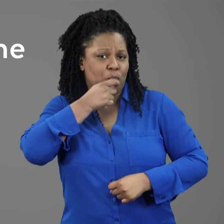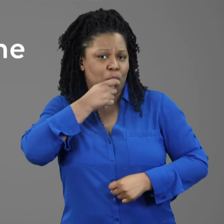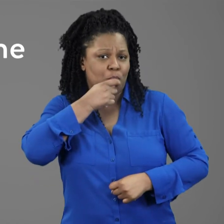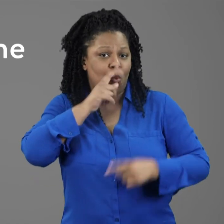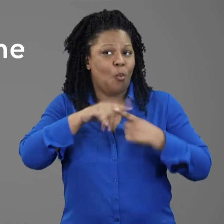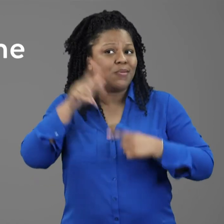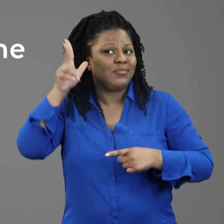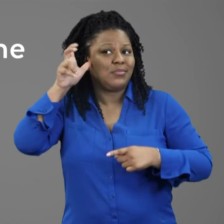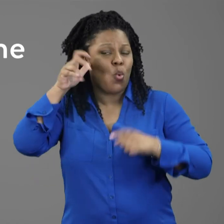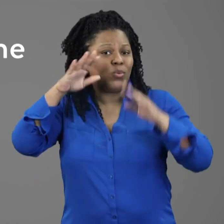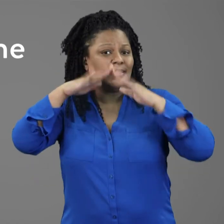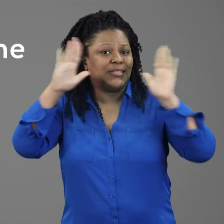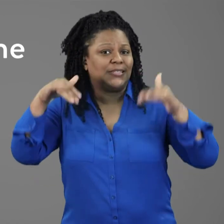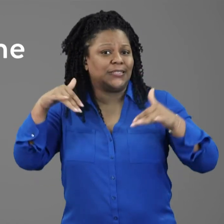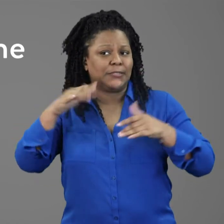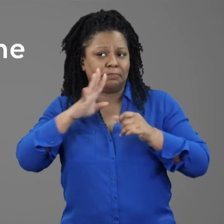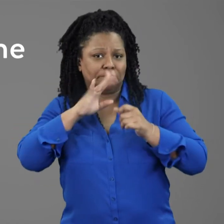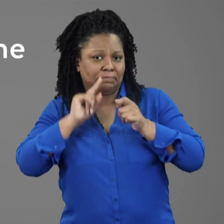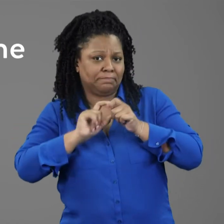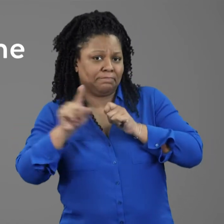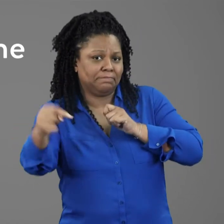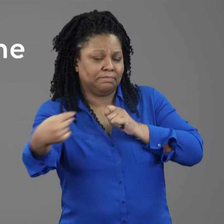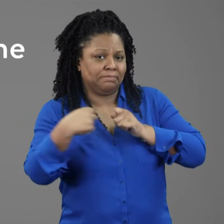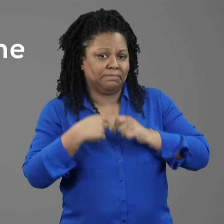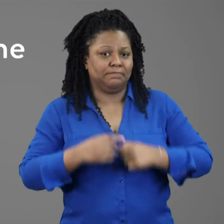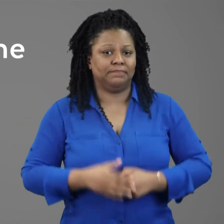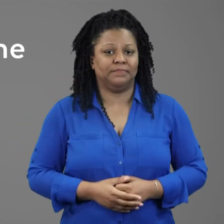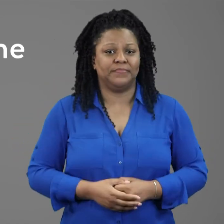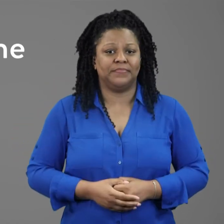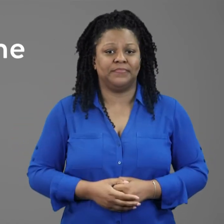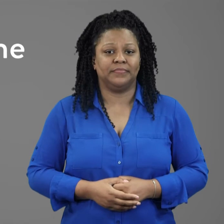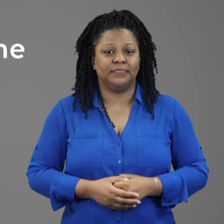Using a microphone or sound system.